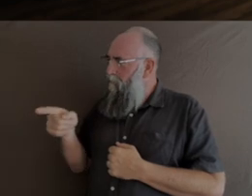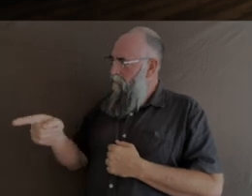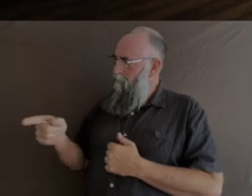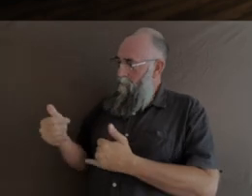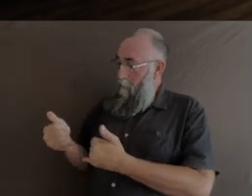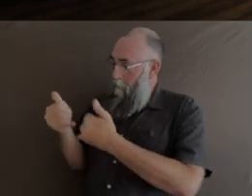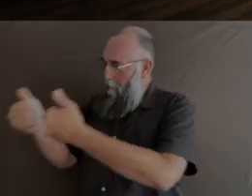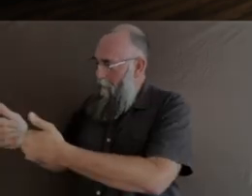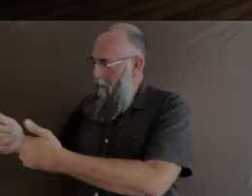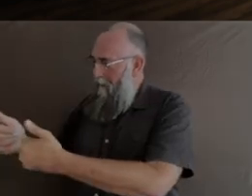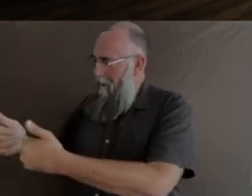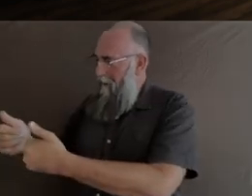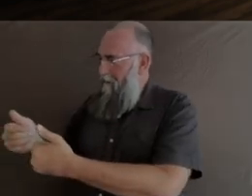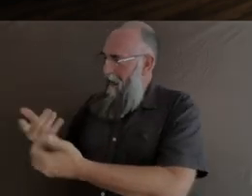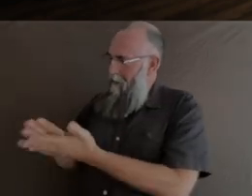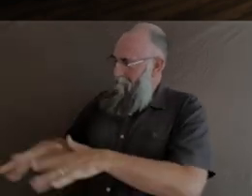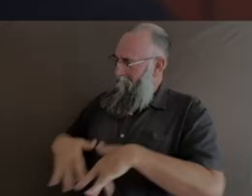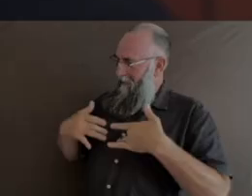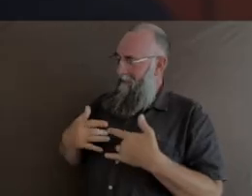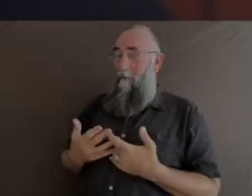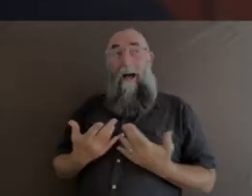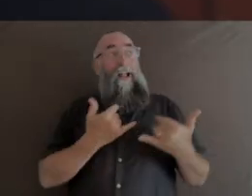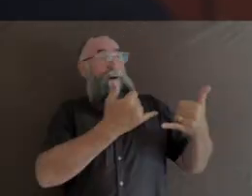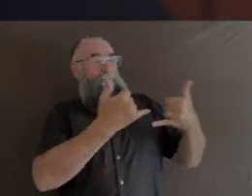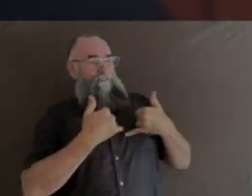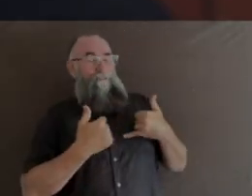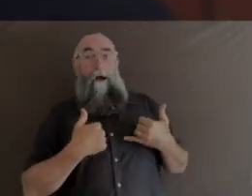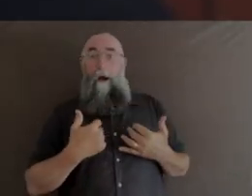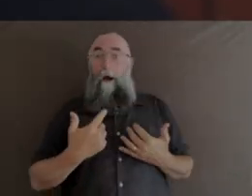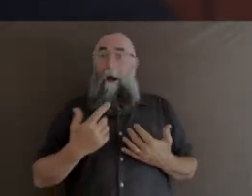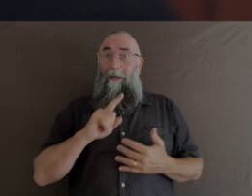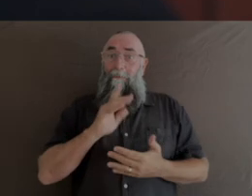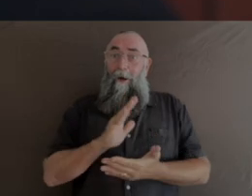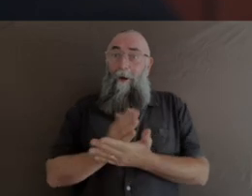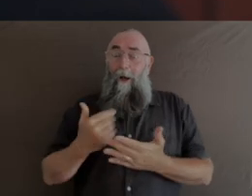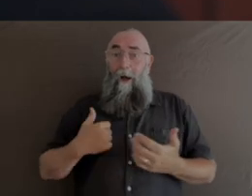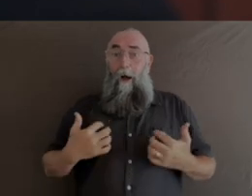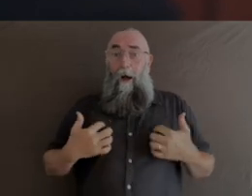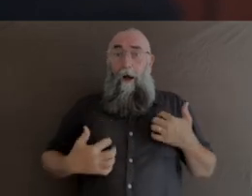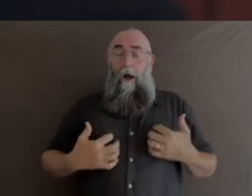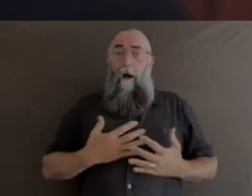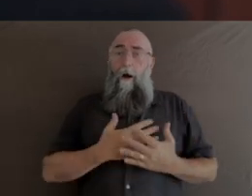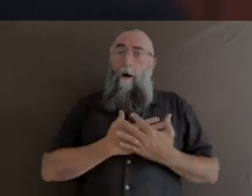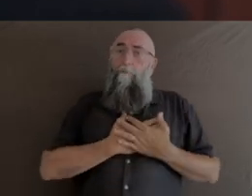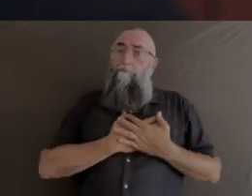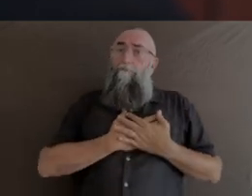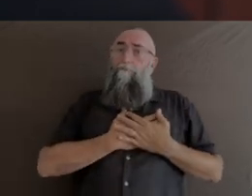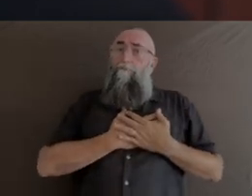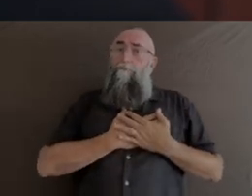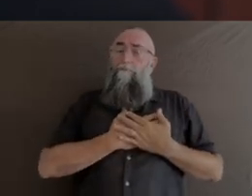an Australia Council award? Oh, well, I must admit, I felt extremely heartened by it and surprised,